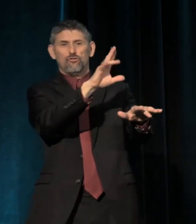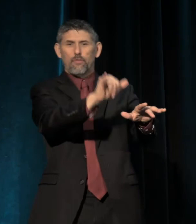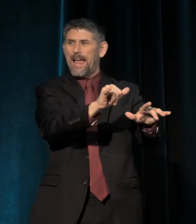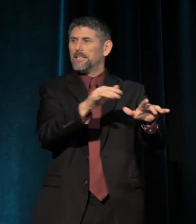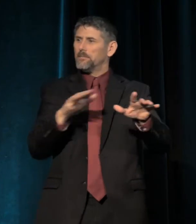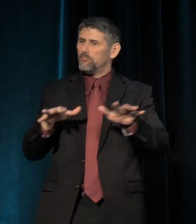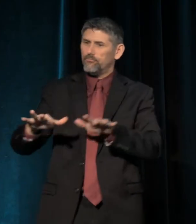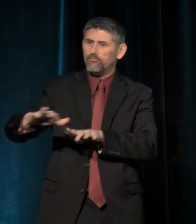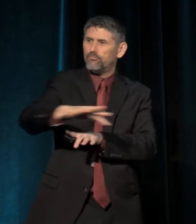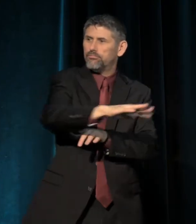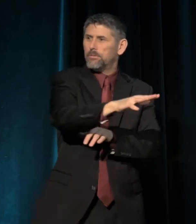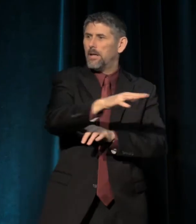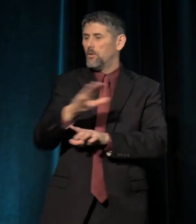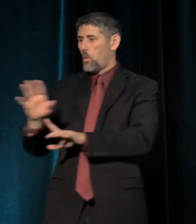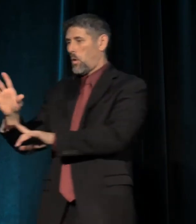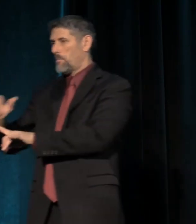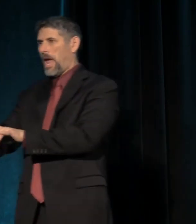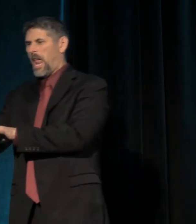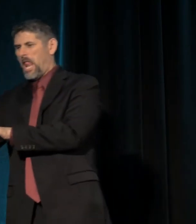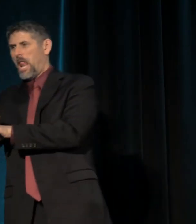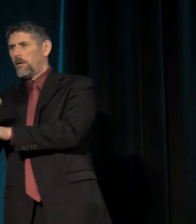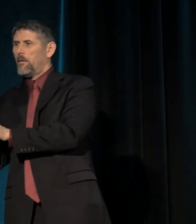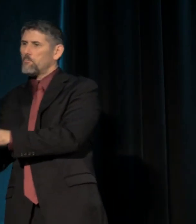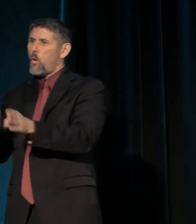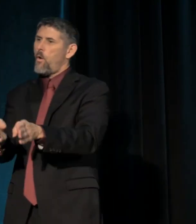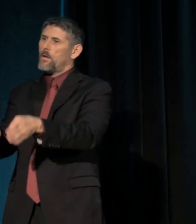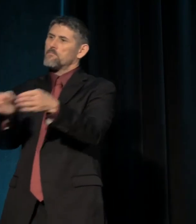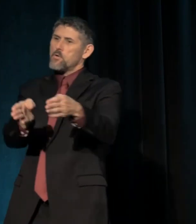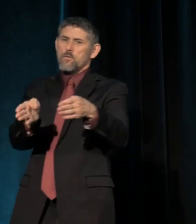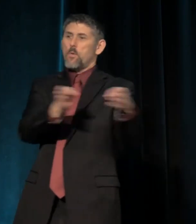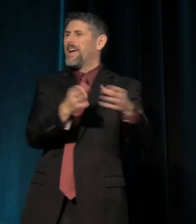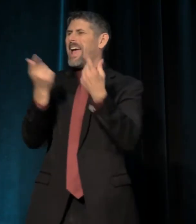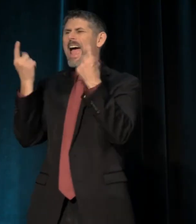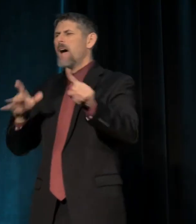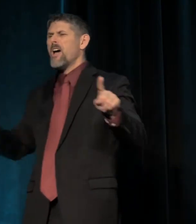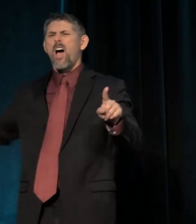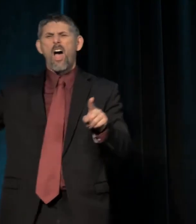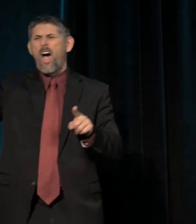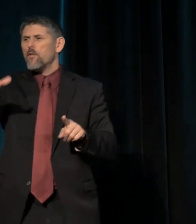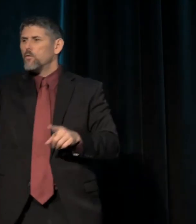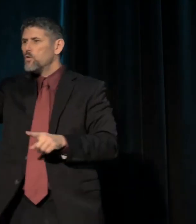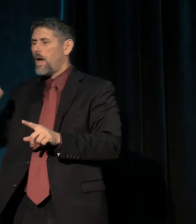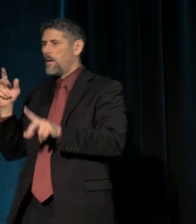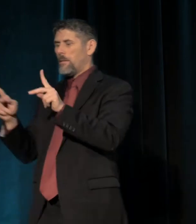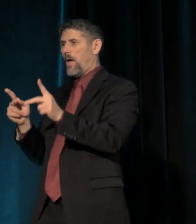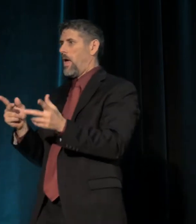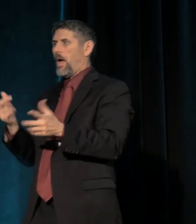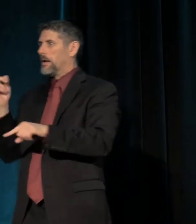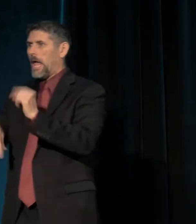And what we know is that this is happening all across the country, that people are being displaced out of the cities